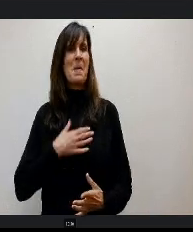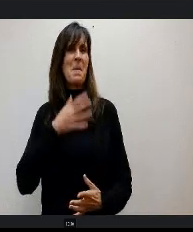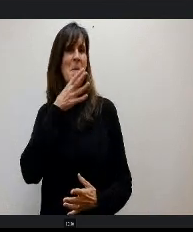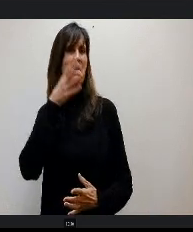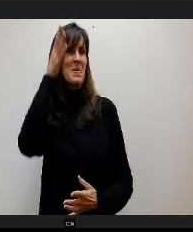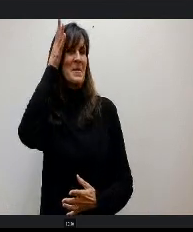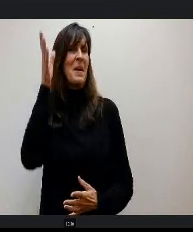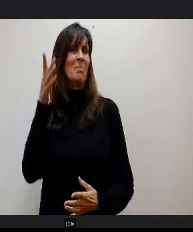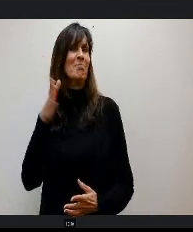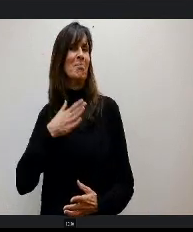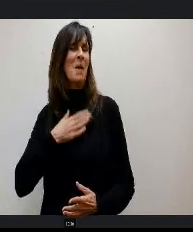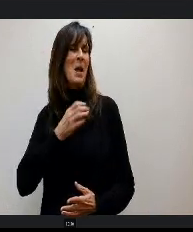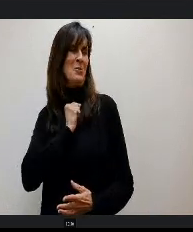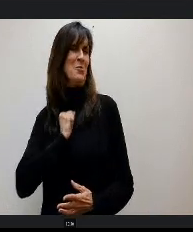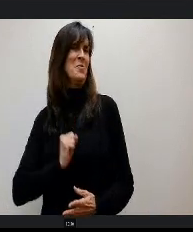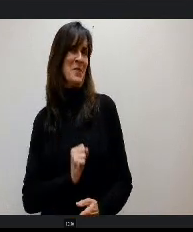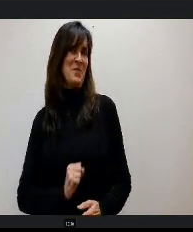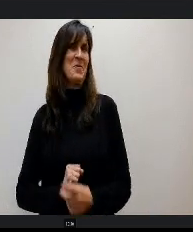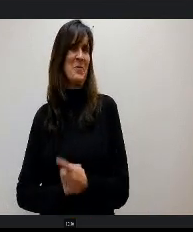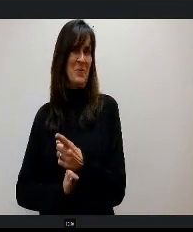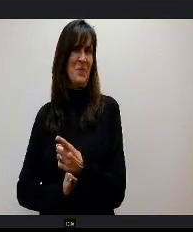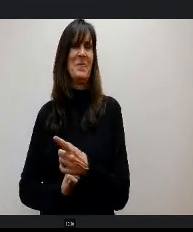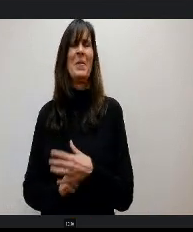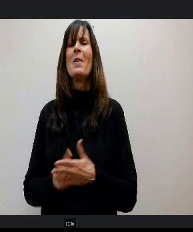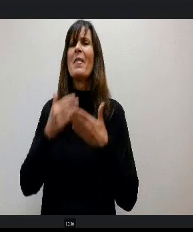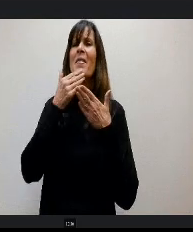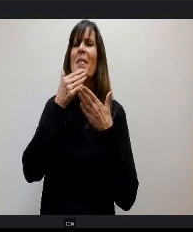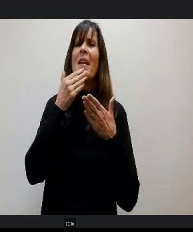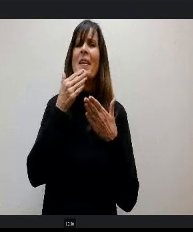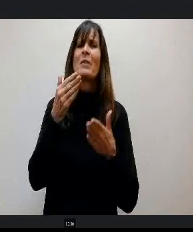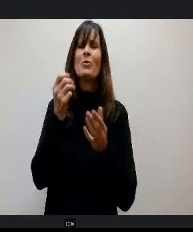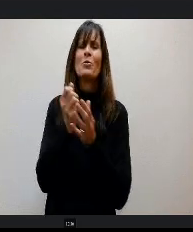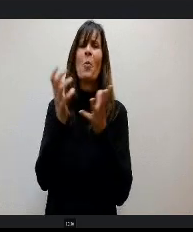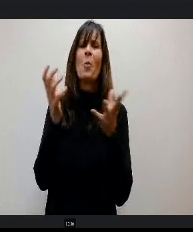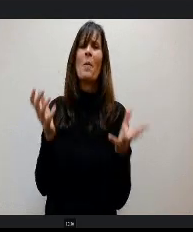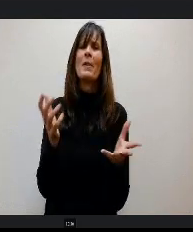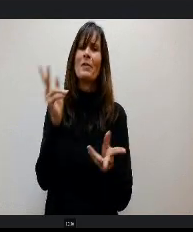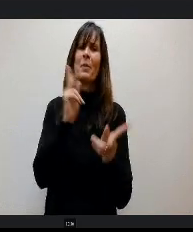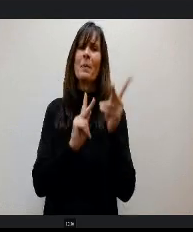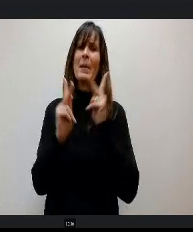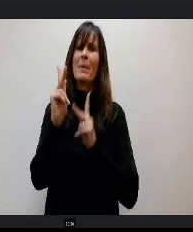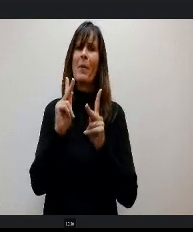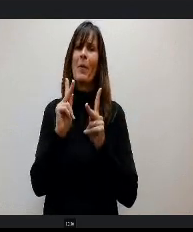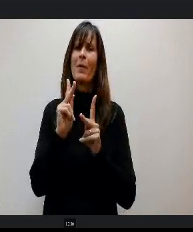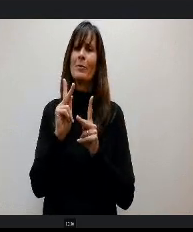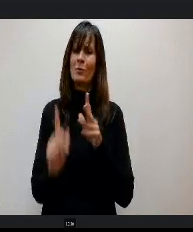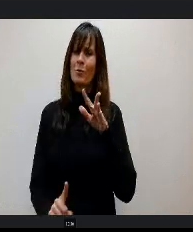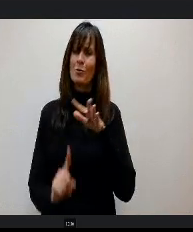Good evening, everybody. Thank you so much those of you who have come specifically for me and I know there